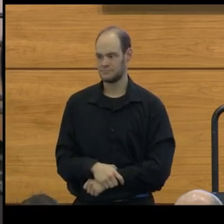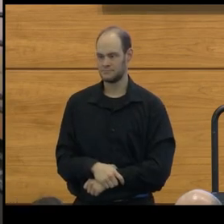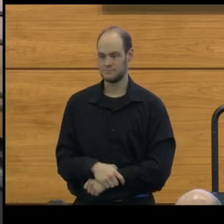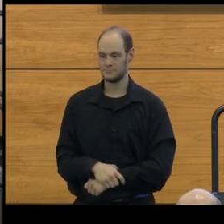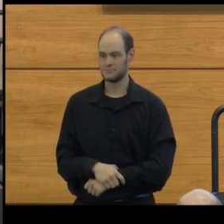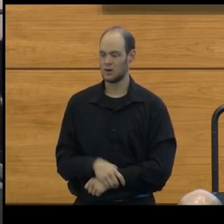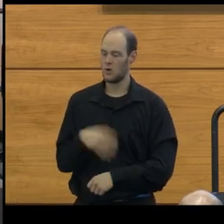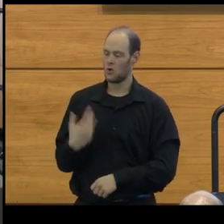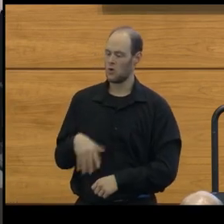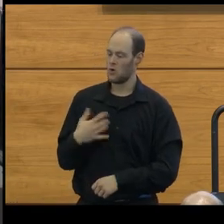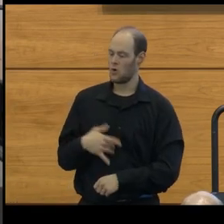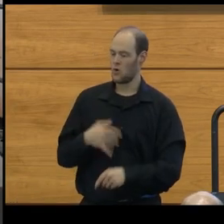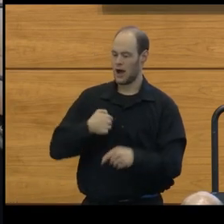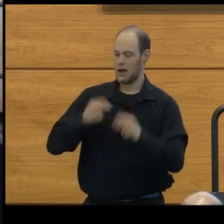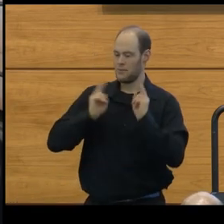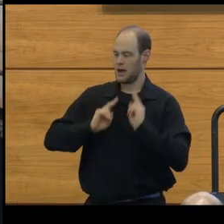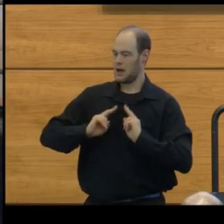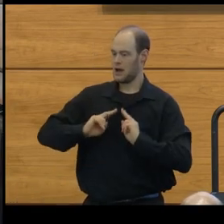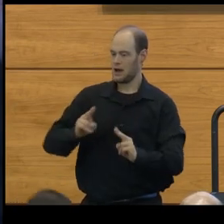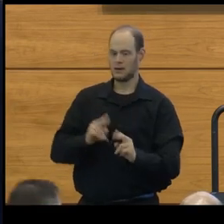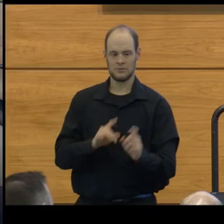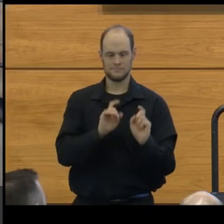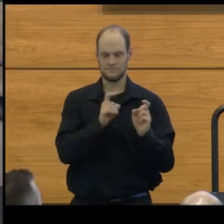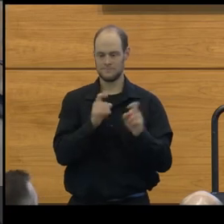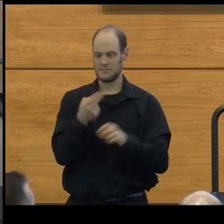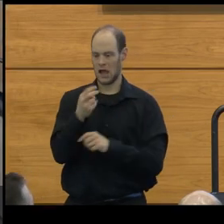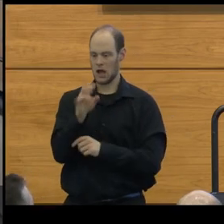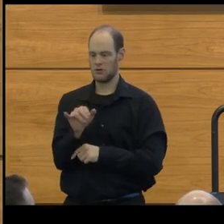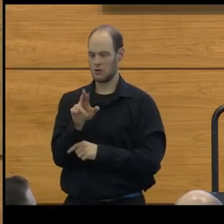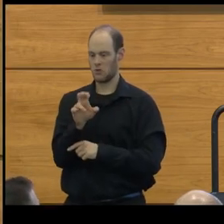What a pleasure for me to present the Henry Russell Awards.